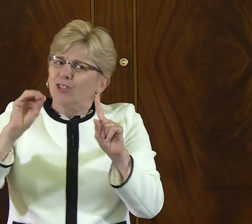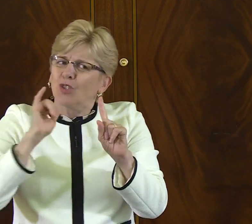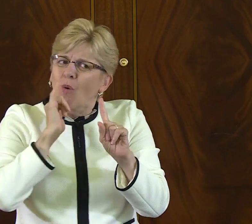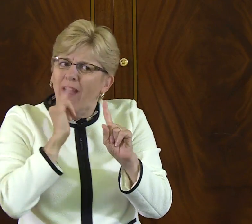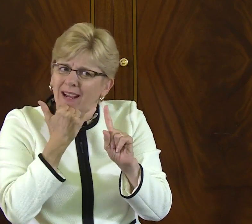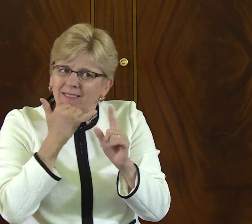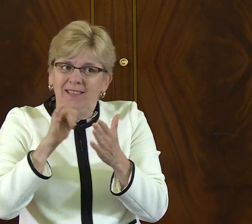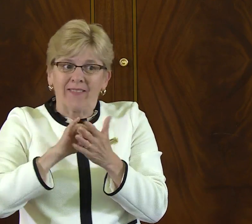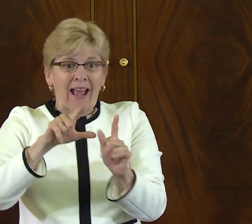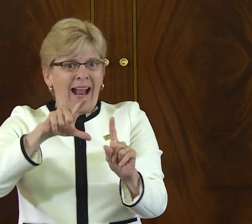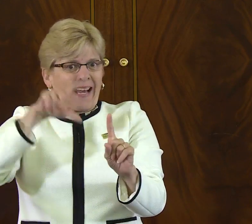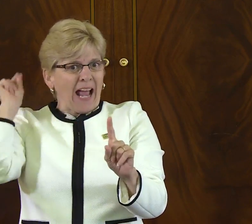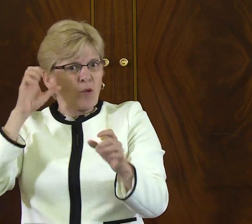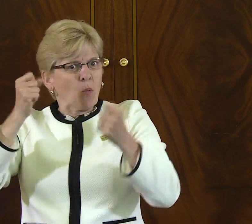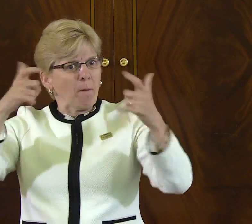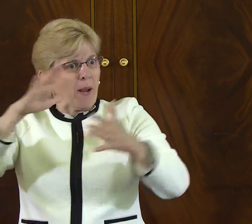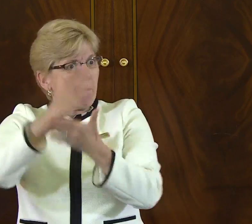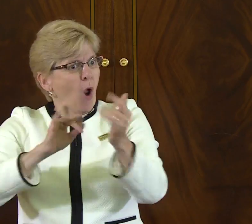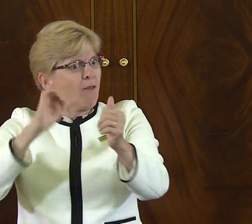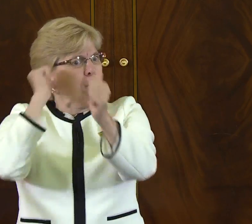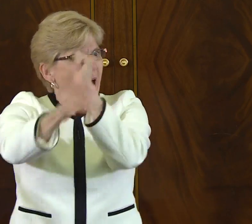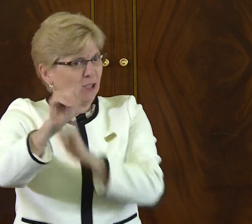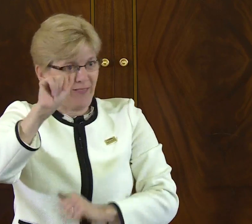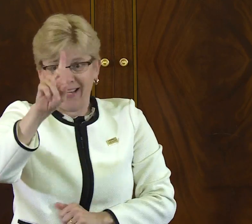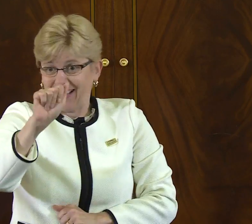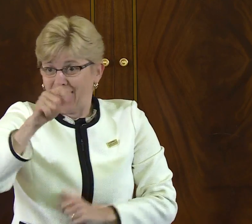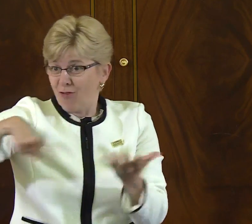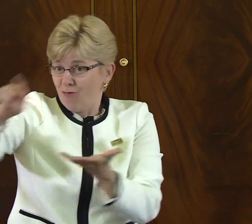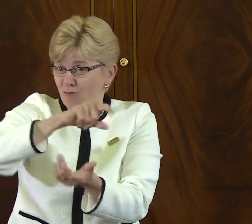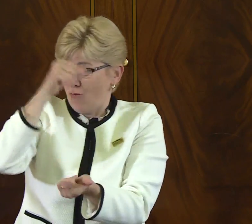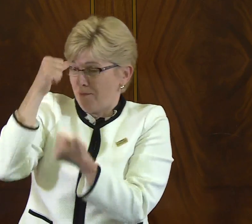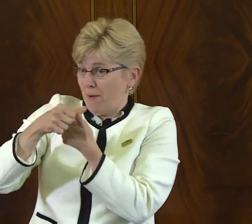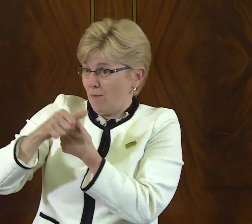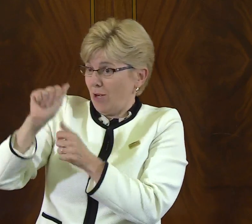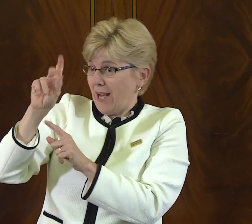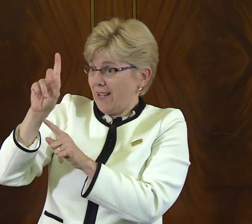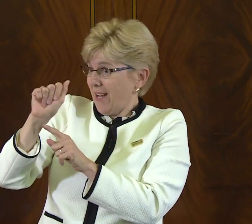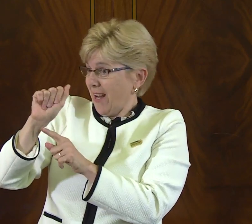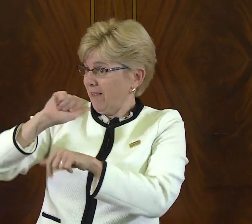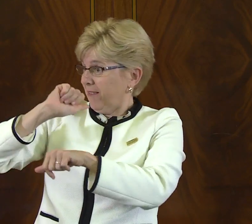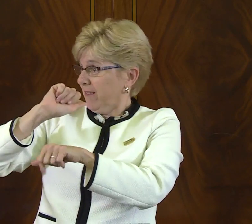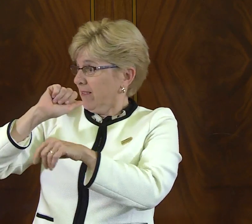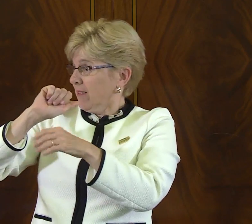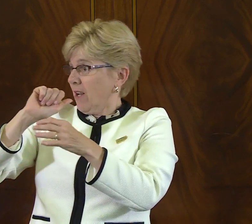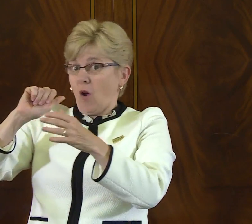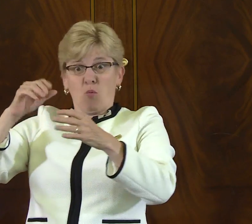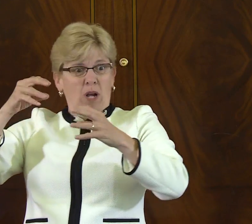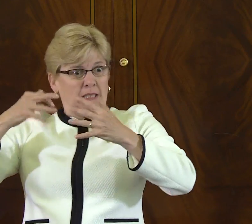through this language and to do so effectively. It's by no accident that Gallaudet was part of the passage of the ADA.